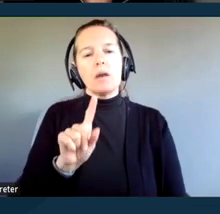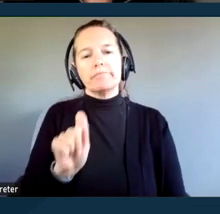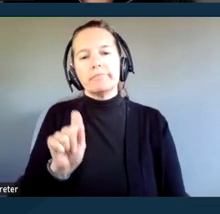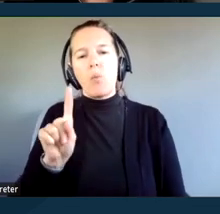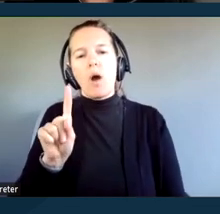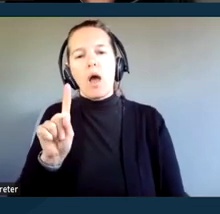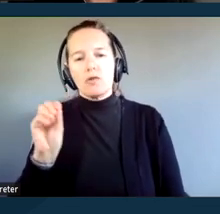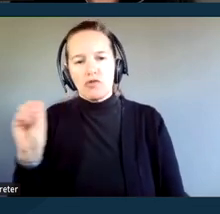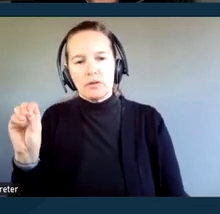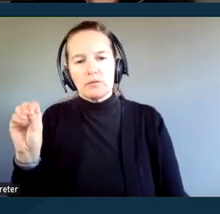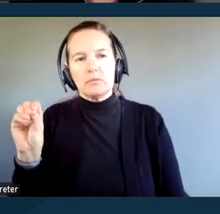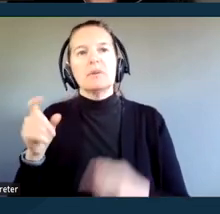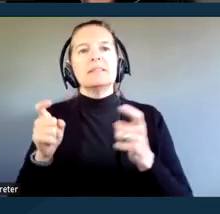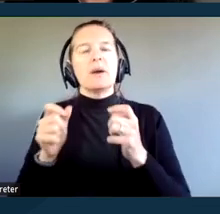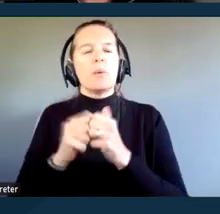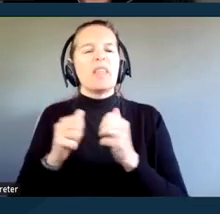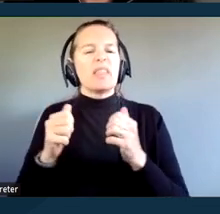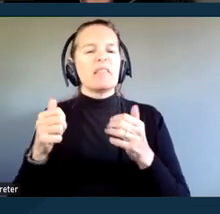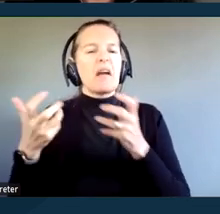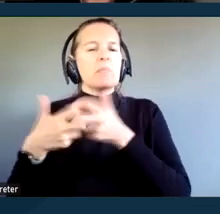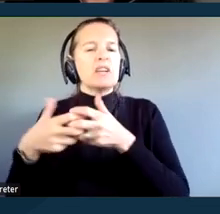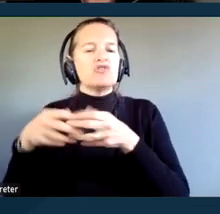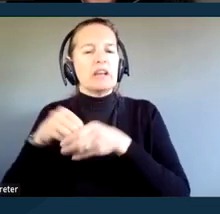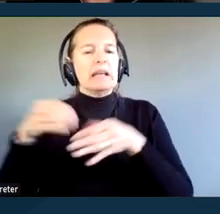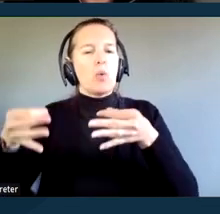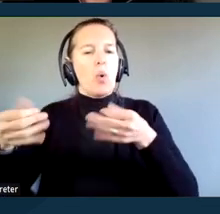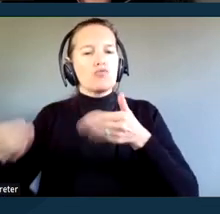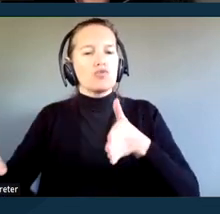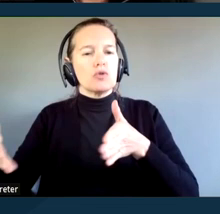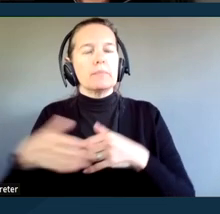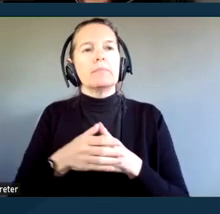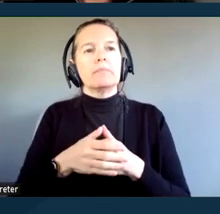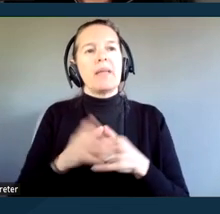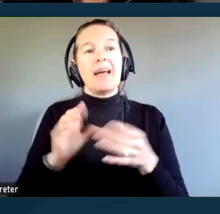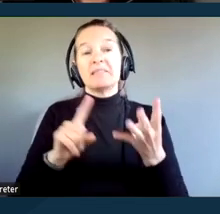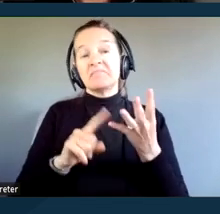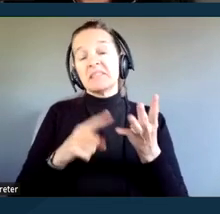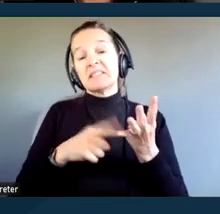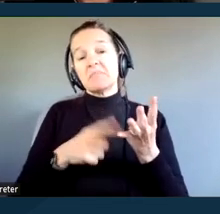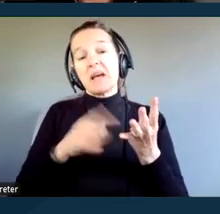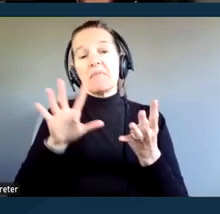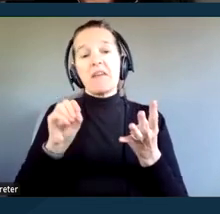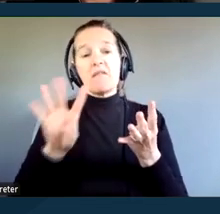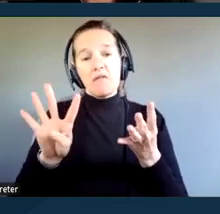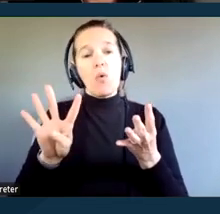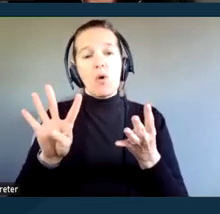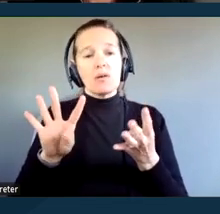that deals with courtroom accommodations. And then in some instances, Section 504 of the Rehabilitation Act is also